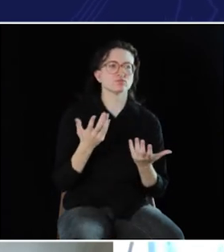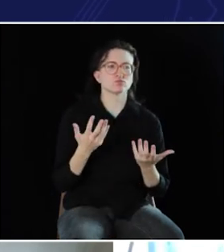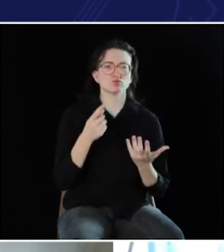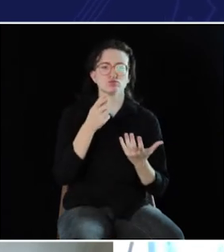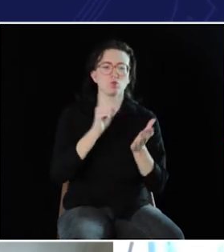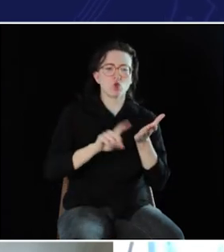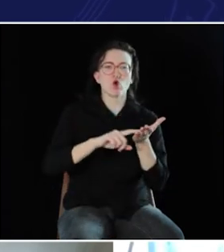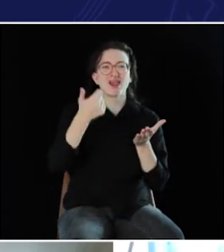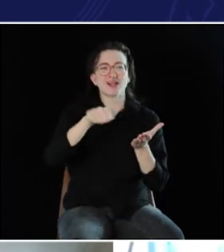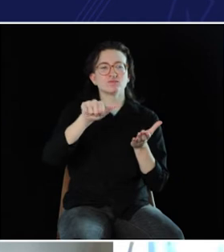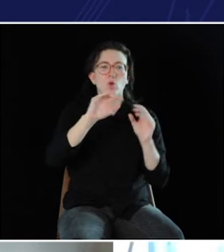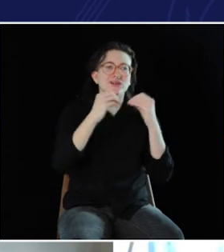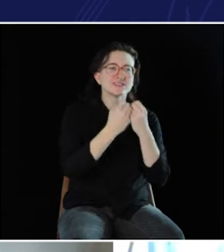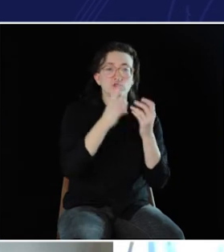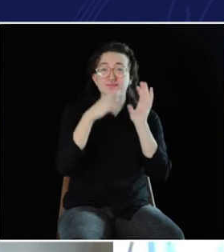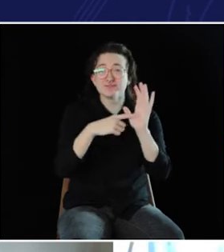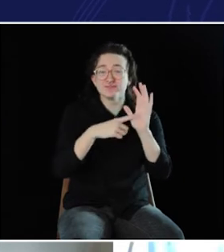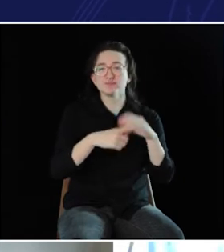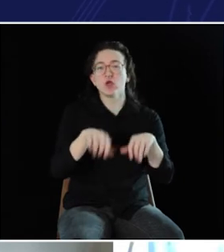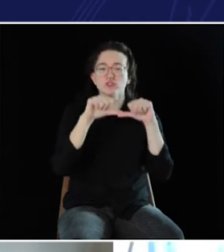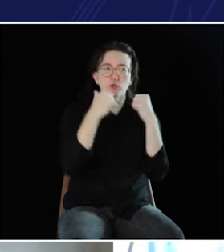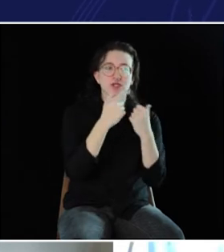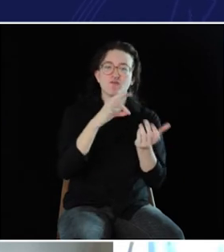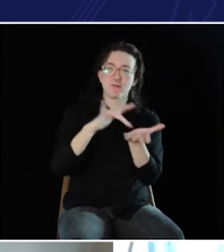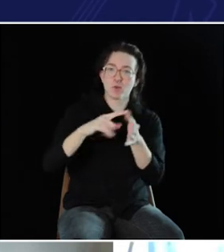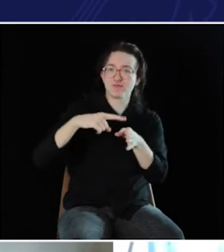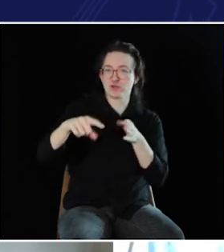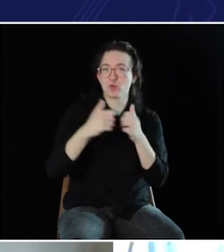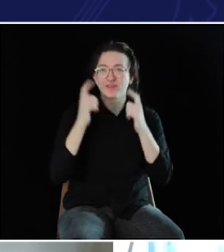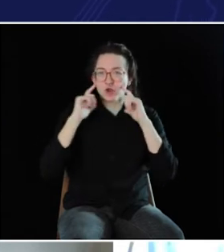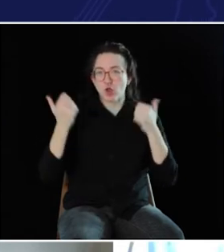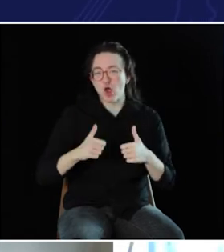...looked at any organizations like Association of Medical Professionals with Hearing Loss?